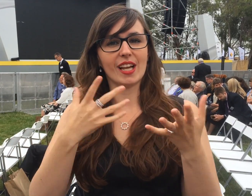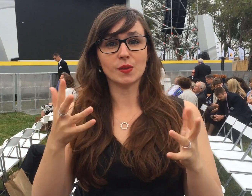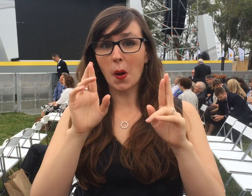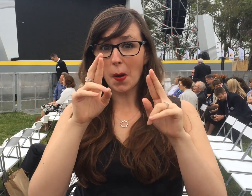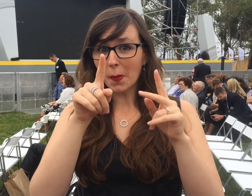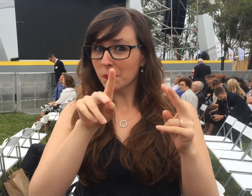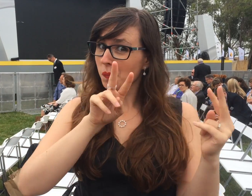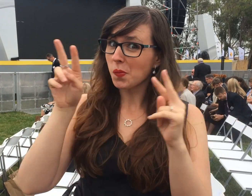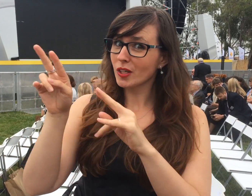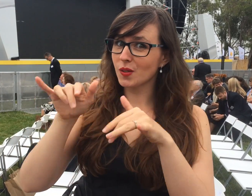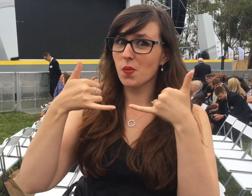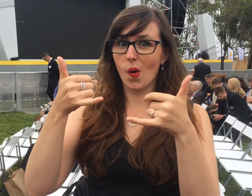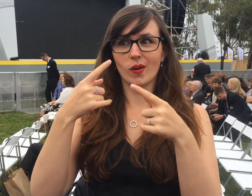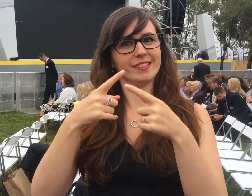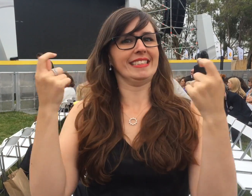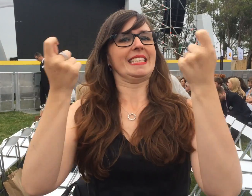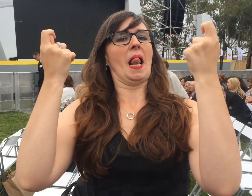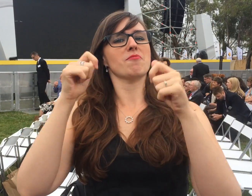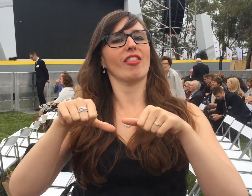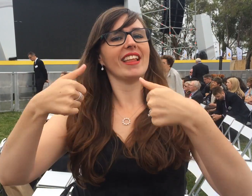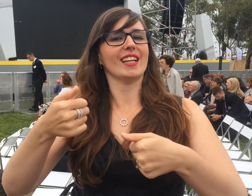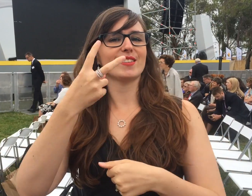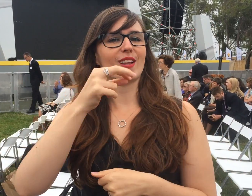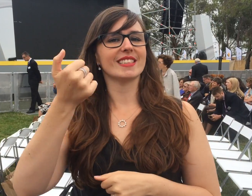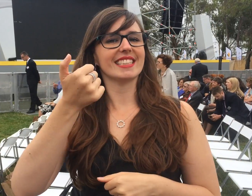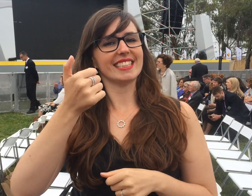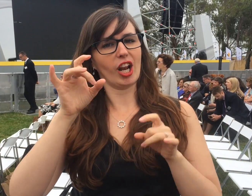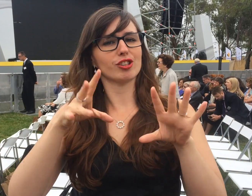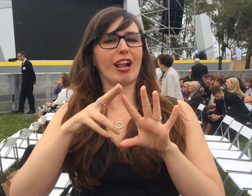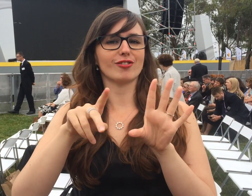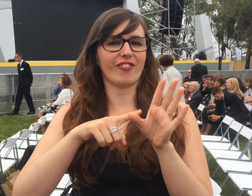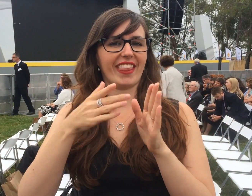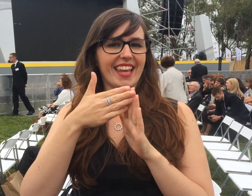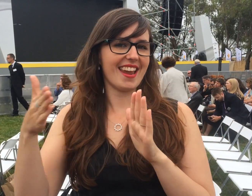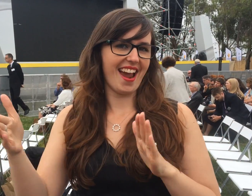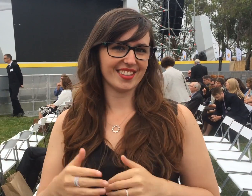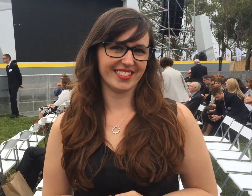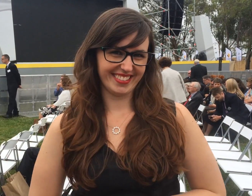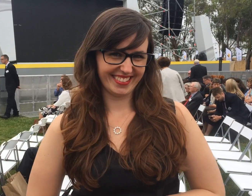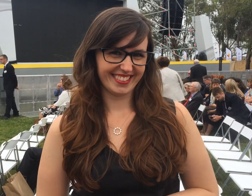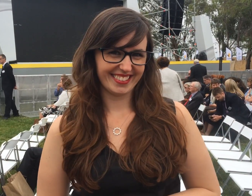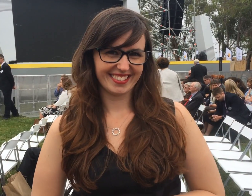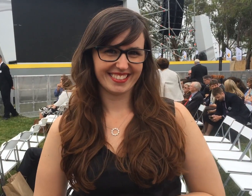Hope you'll watch the awards and celebrate the next 2016 Australians of the Year.